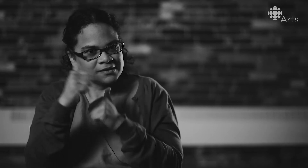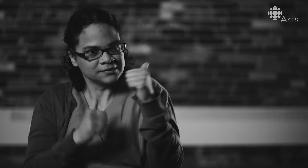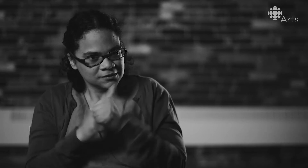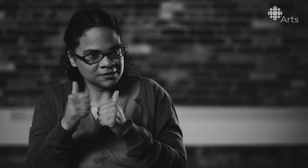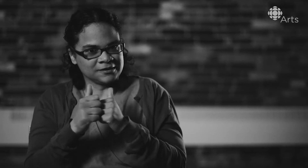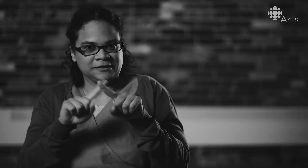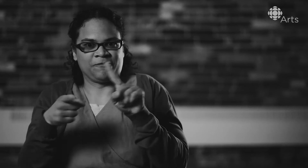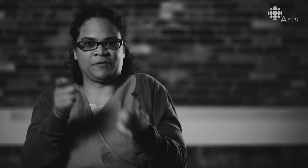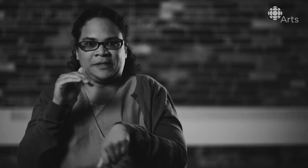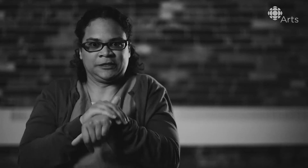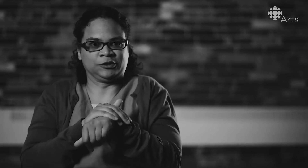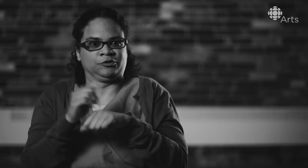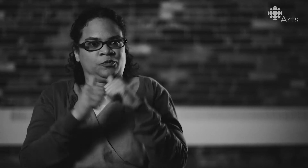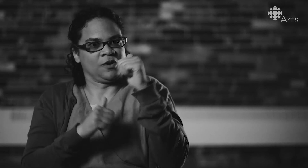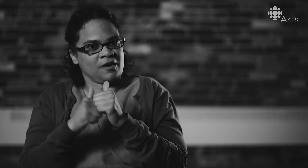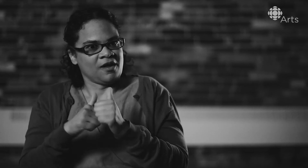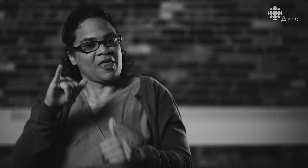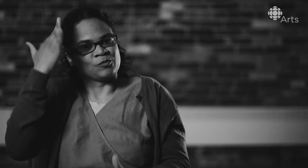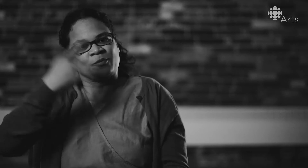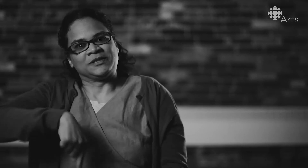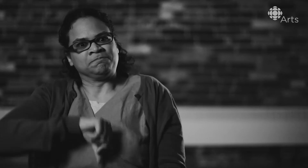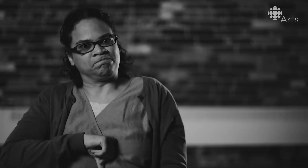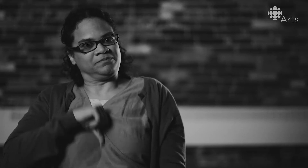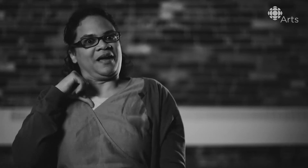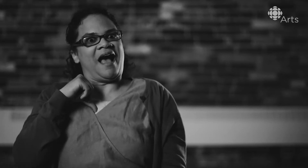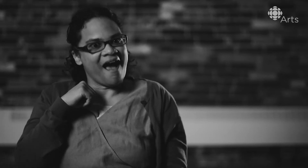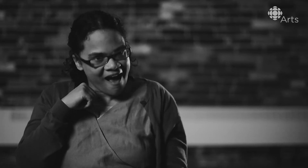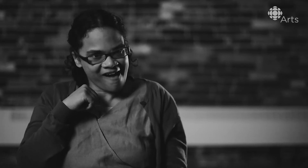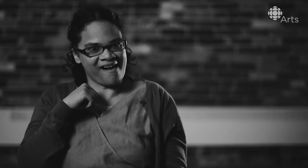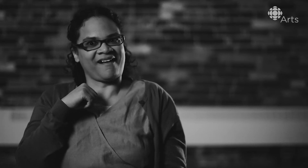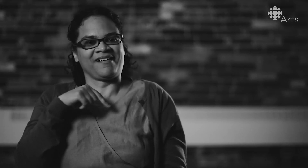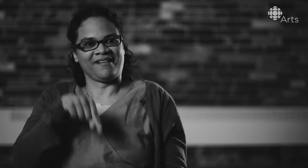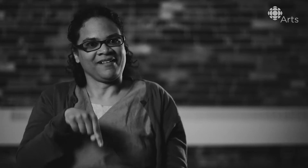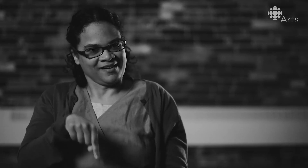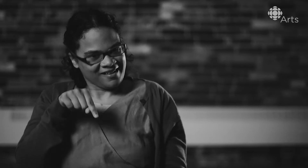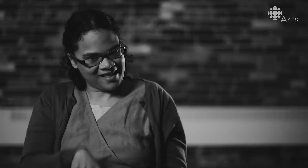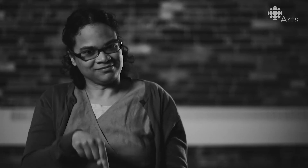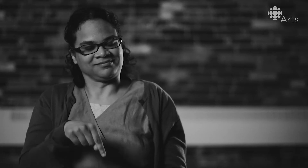It is not English. It is its own language. We're very proud of our language and our culture.